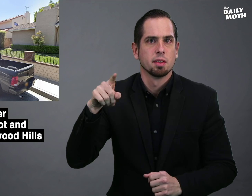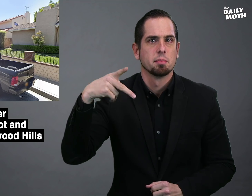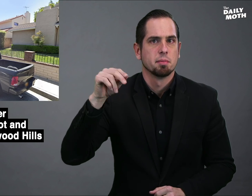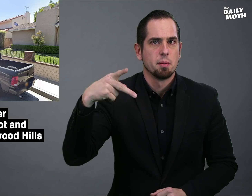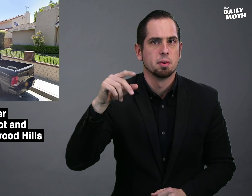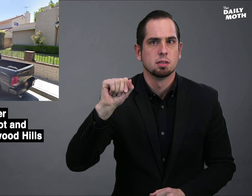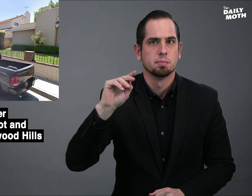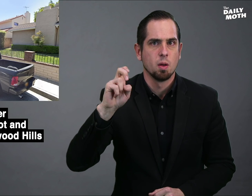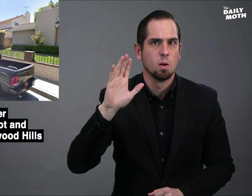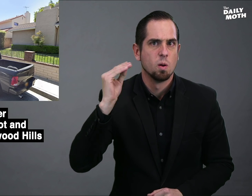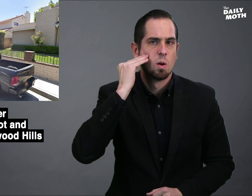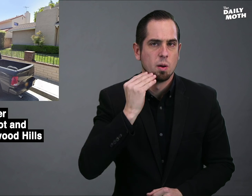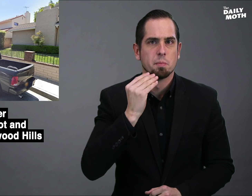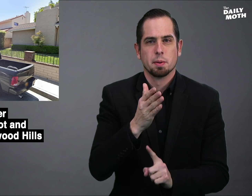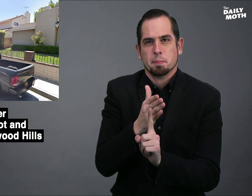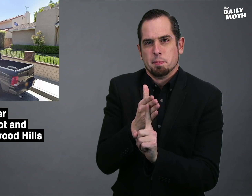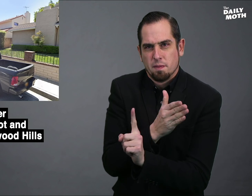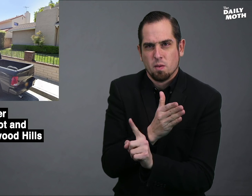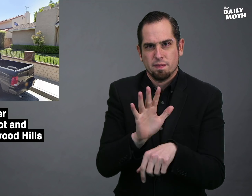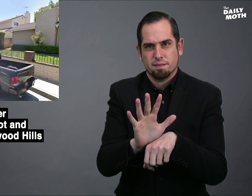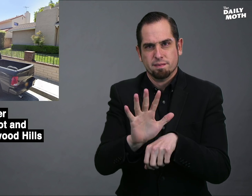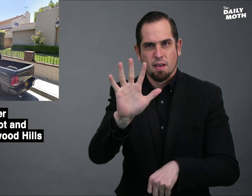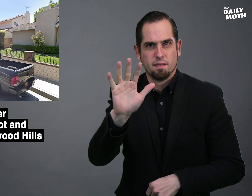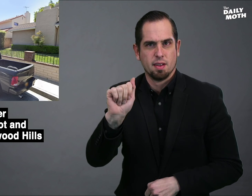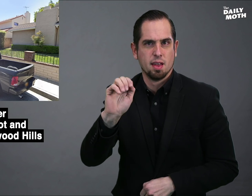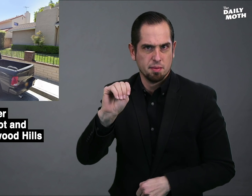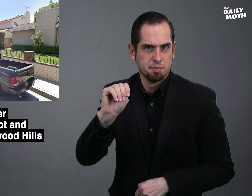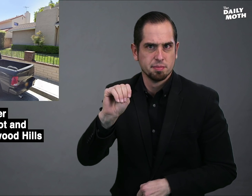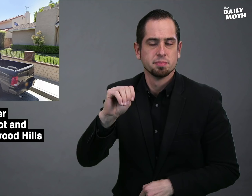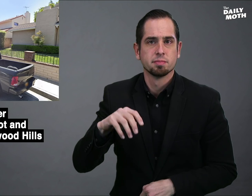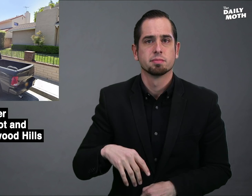Pop Smoke's home before 5 a.m.